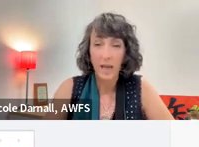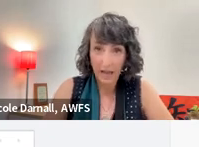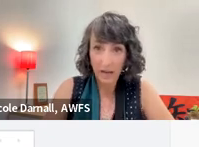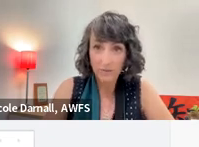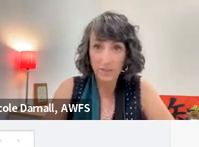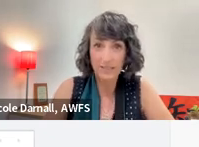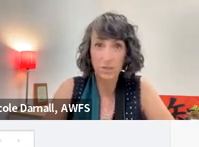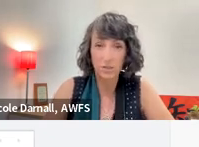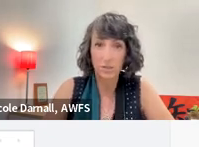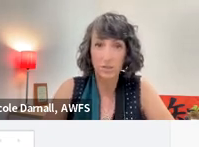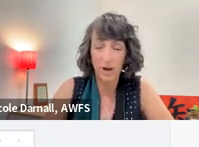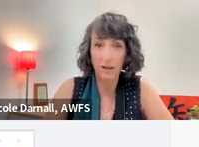We have a draft together.